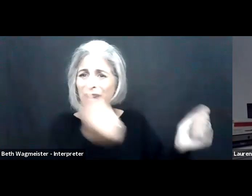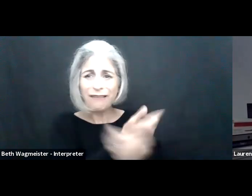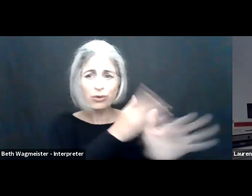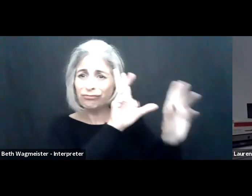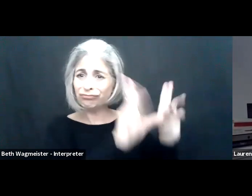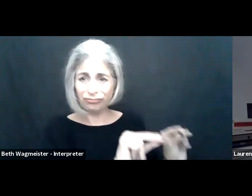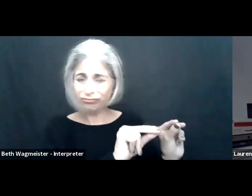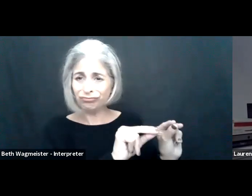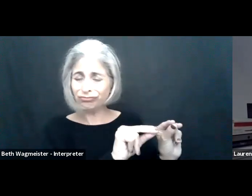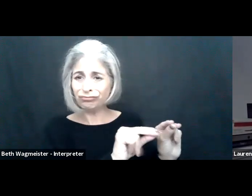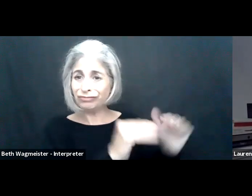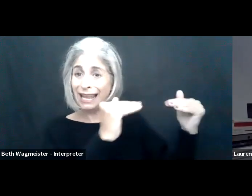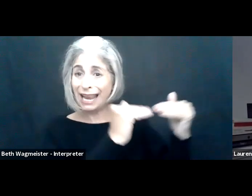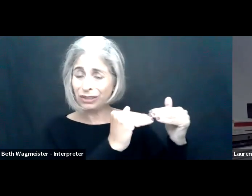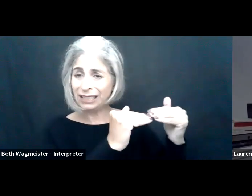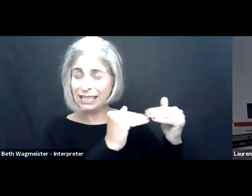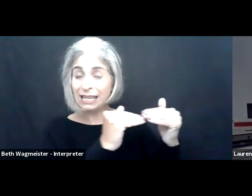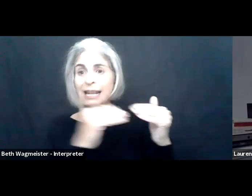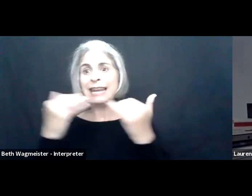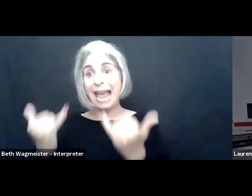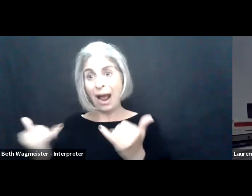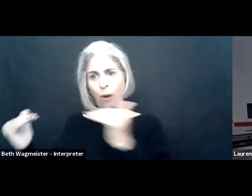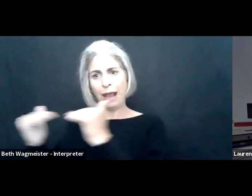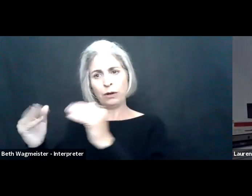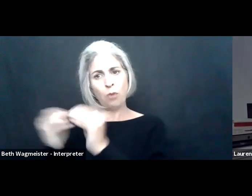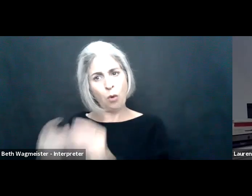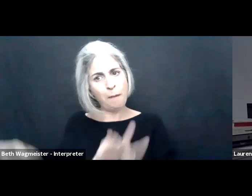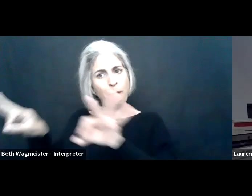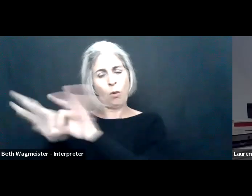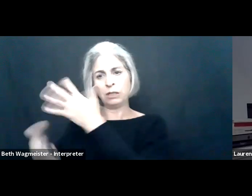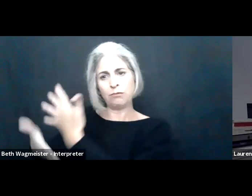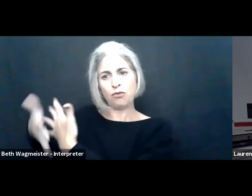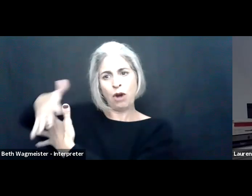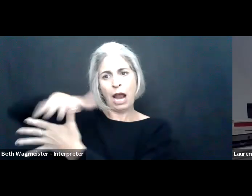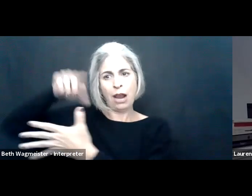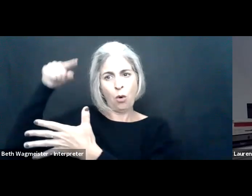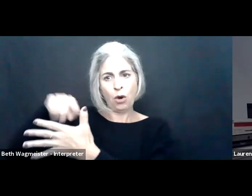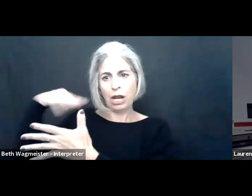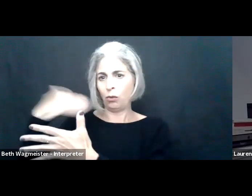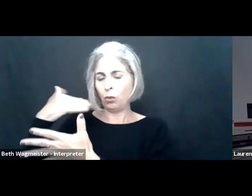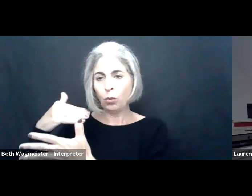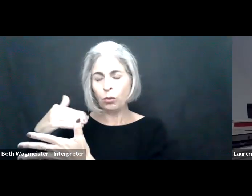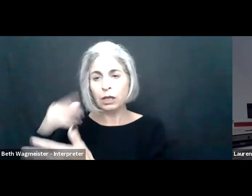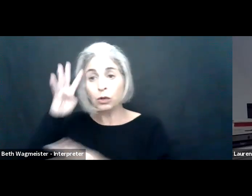We know the work old work design left many employees out, unable to fully contribute.